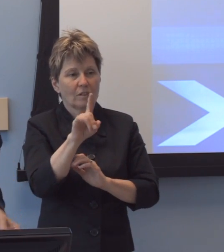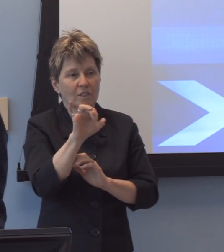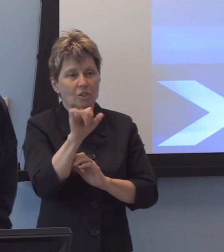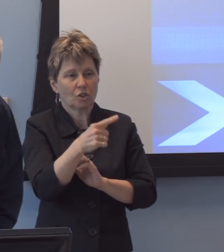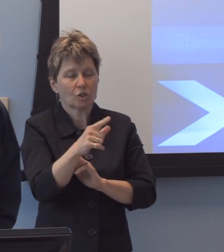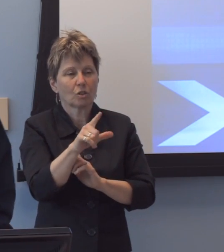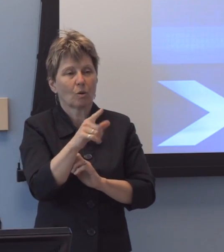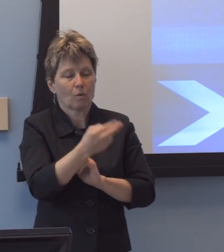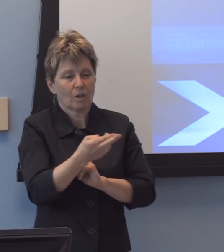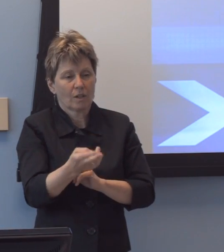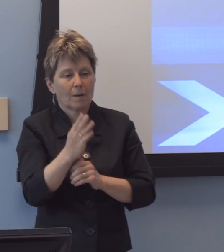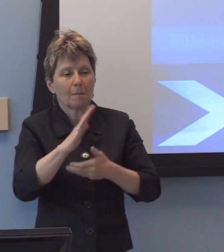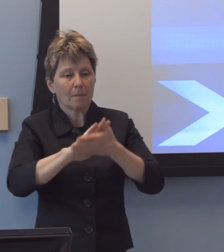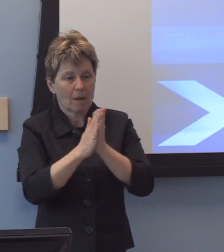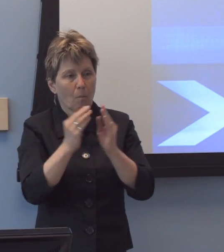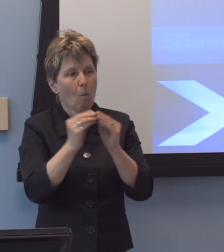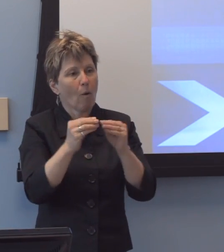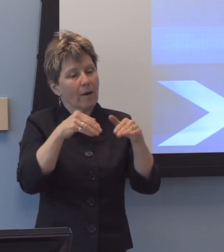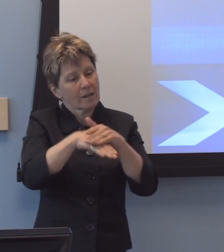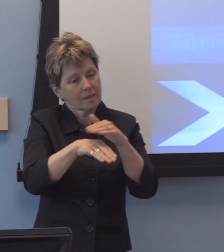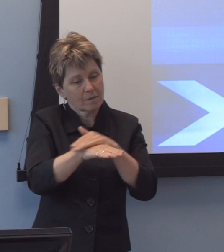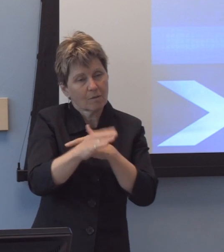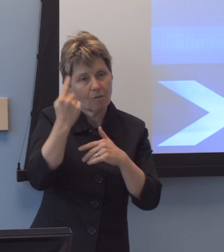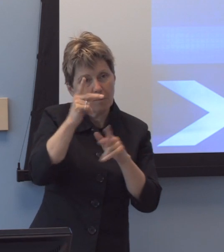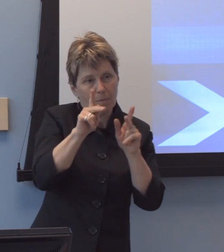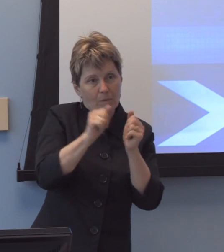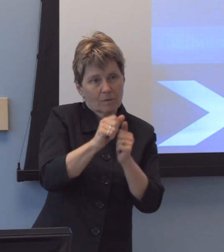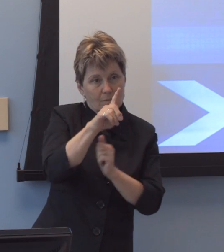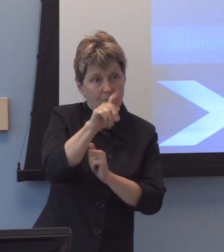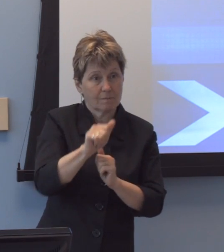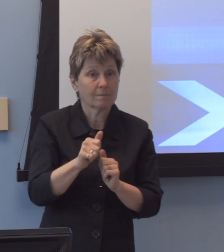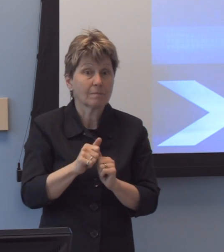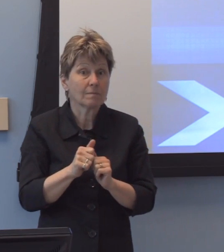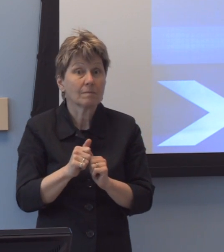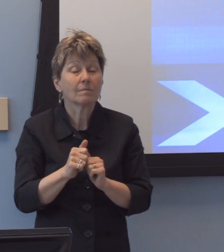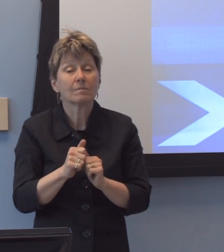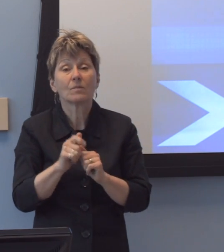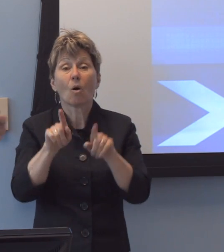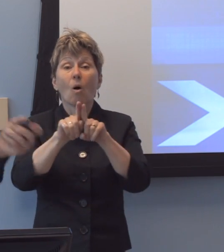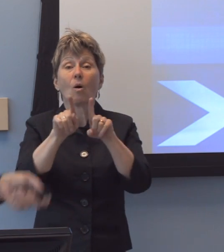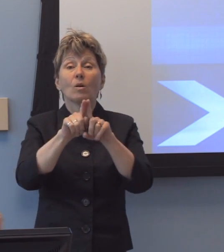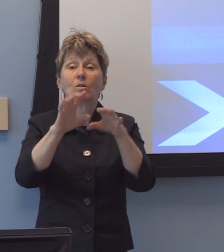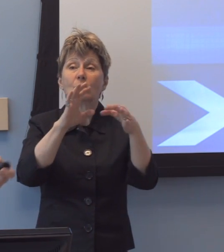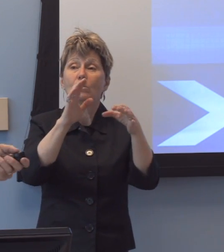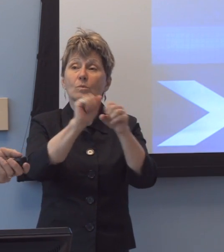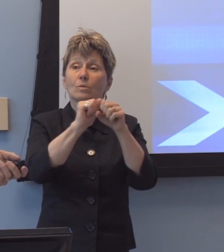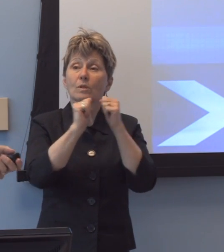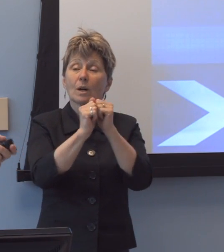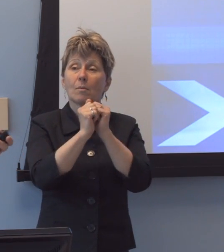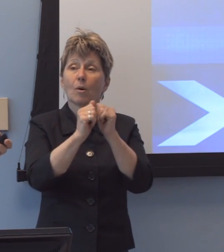uh, more accessibly to individuals with disabilities. Um, we also collaborated, uh, more recently, uh, with, uh,